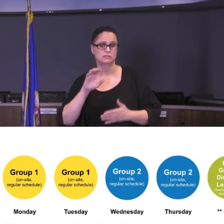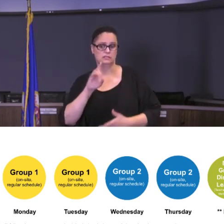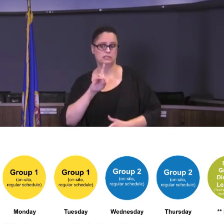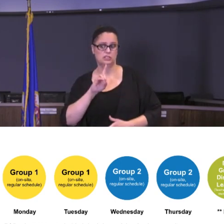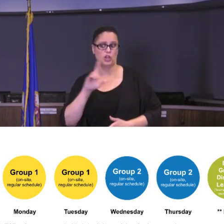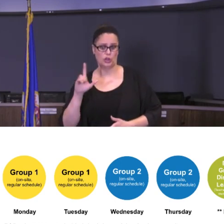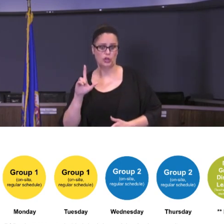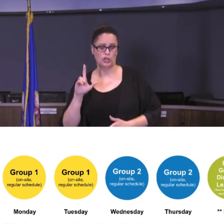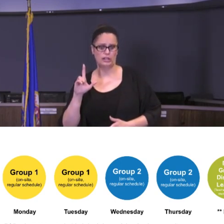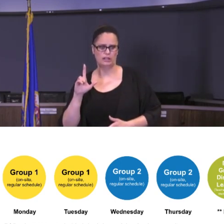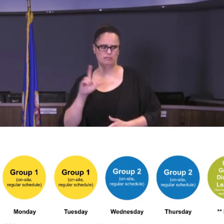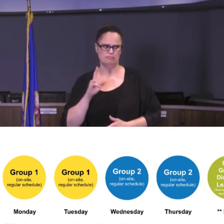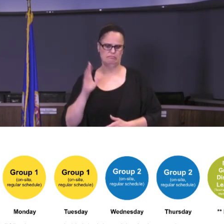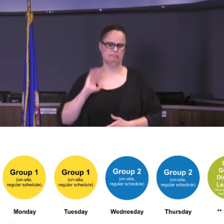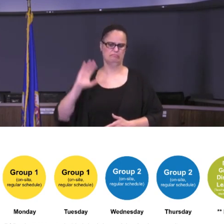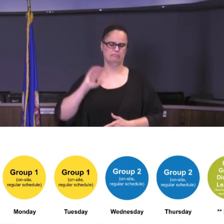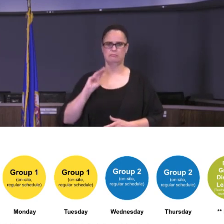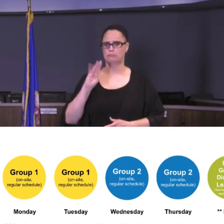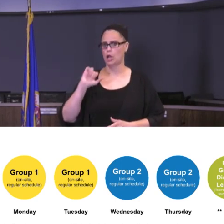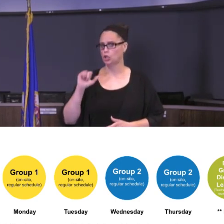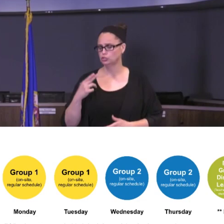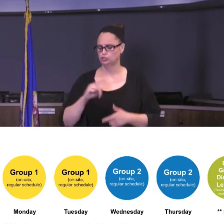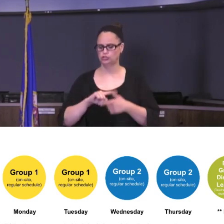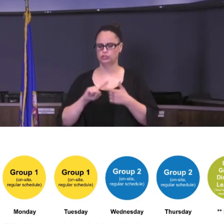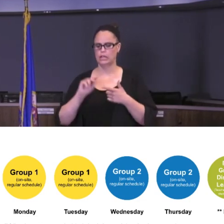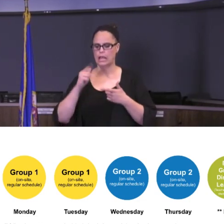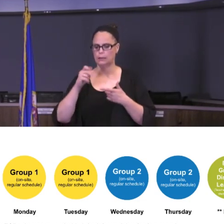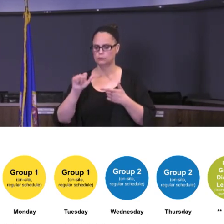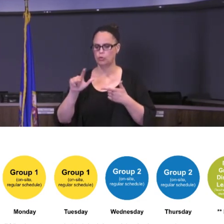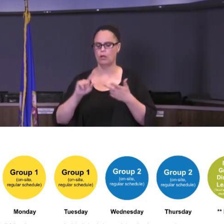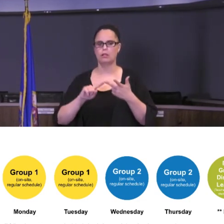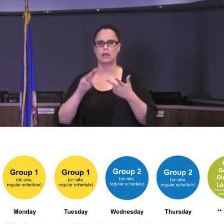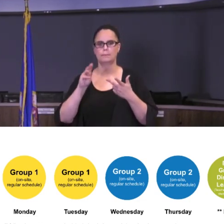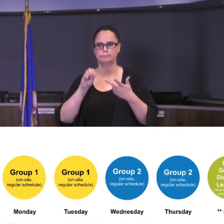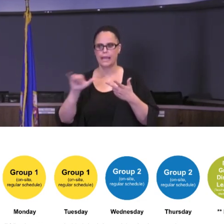in March, April, May, and June is gone, that's behind us. We